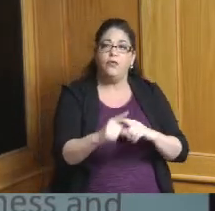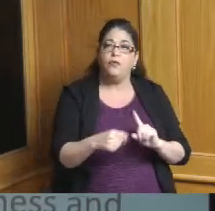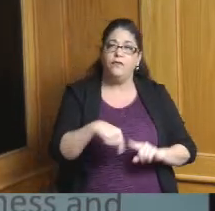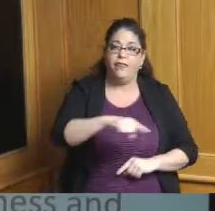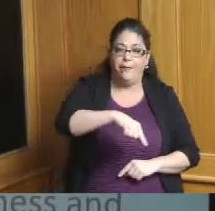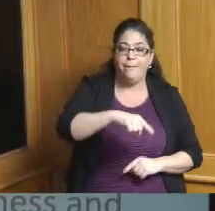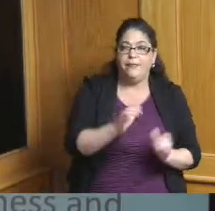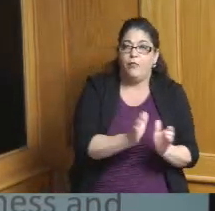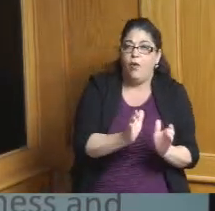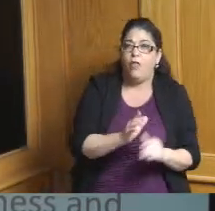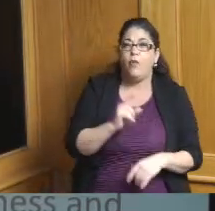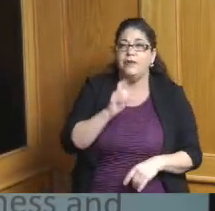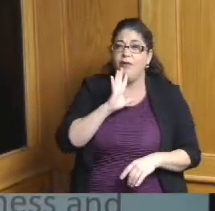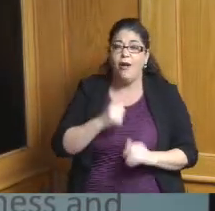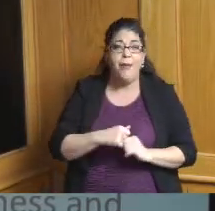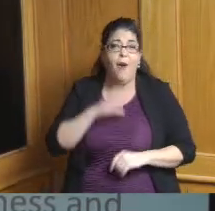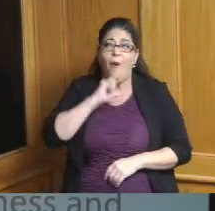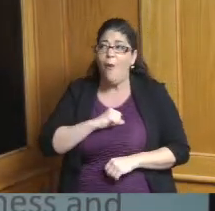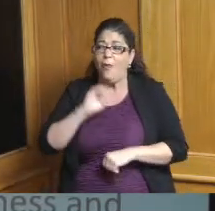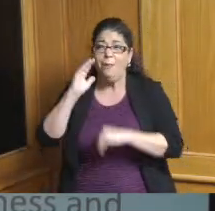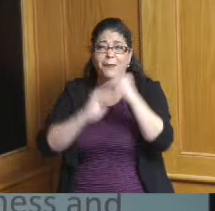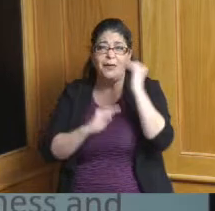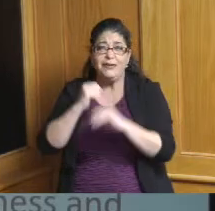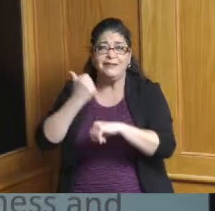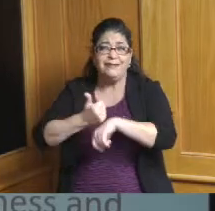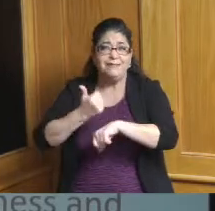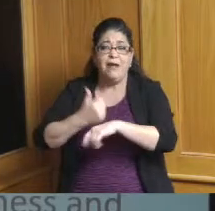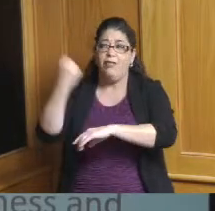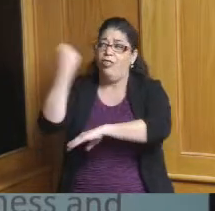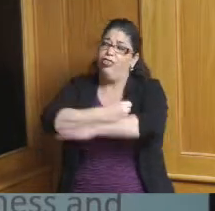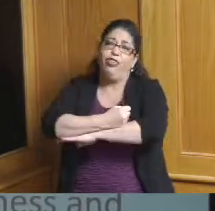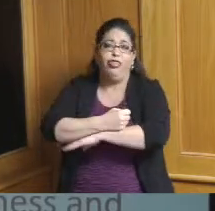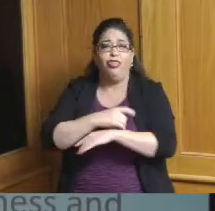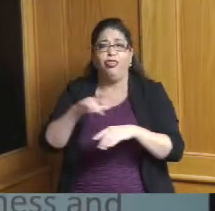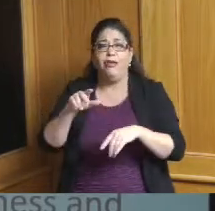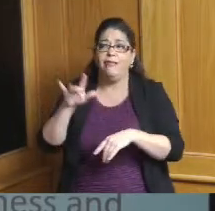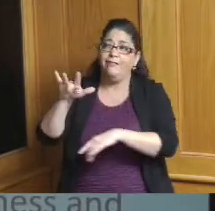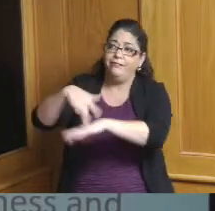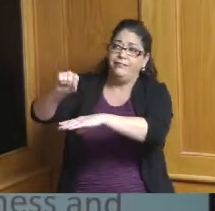obsolete real estate that needs all that other activity before we get to a shovel in the ground